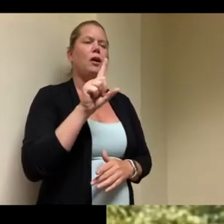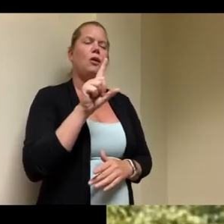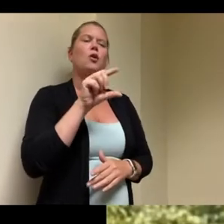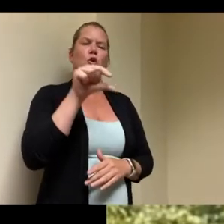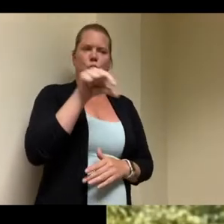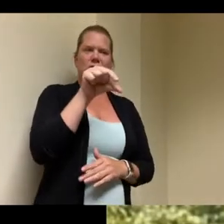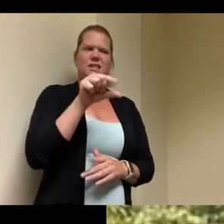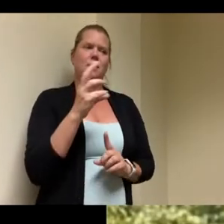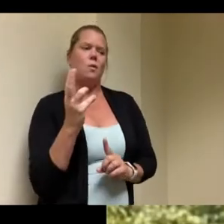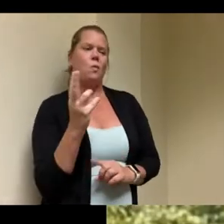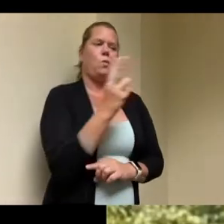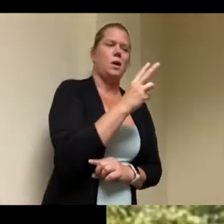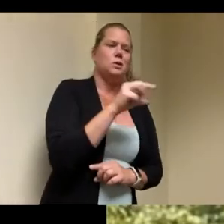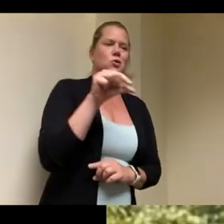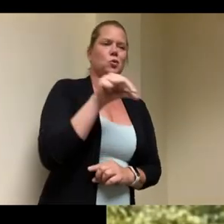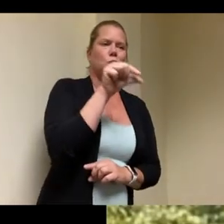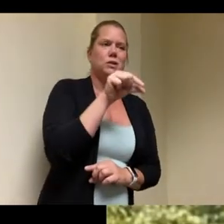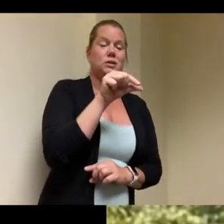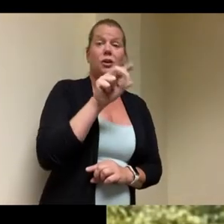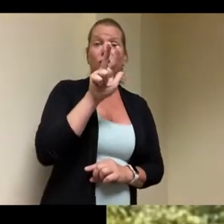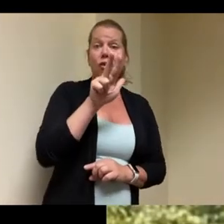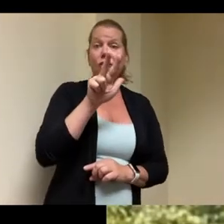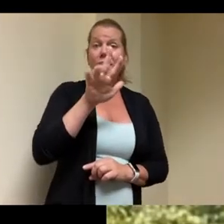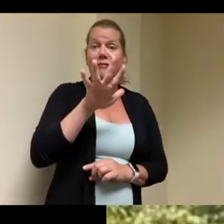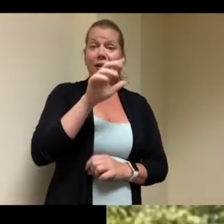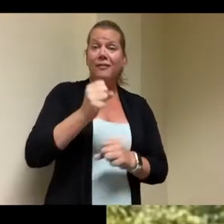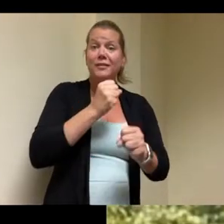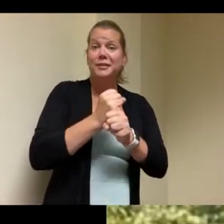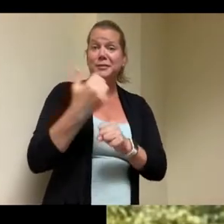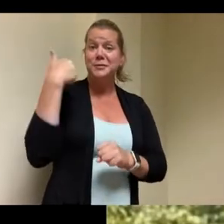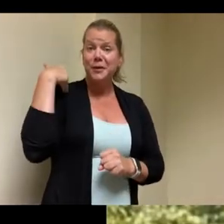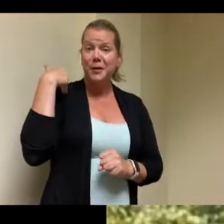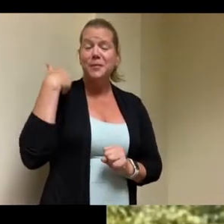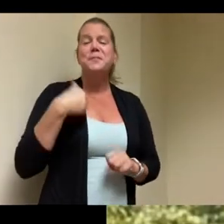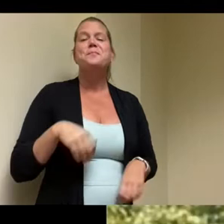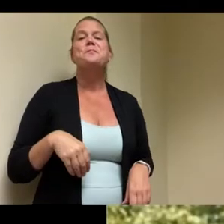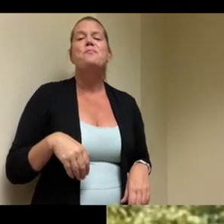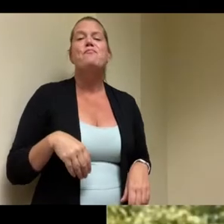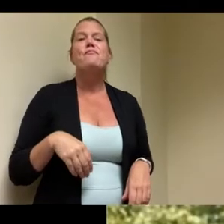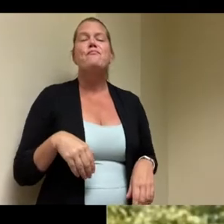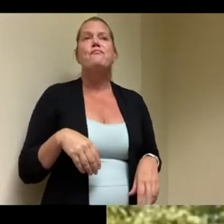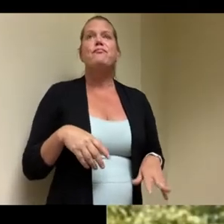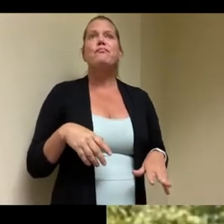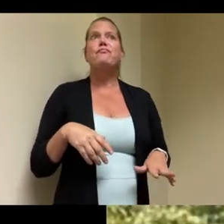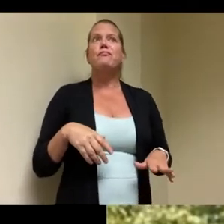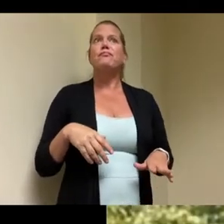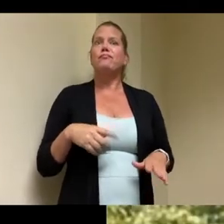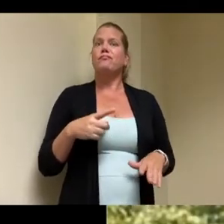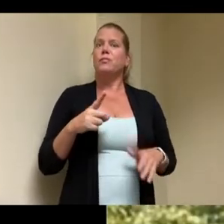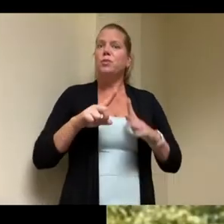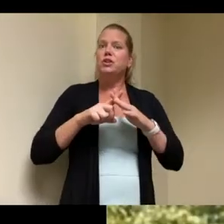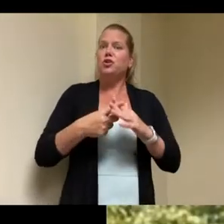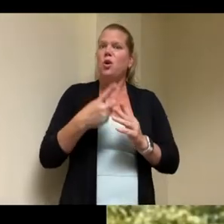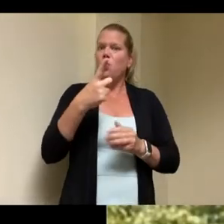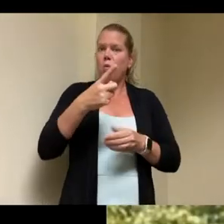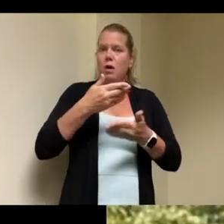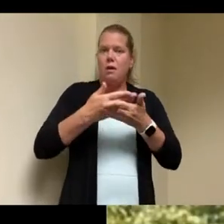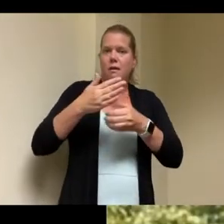35 years ago and uh again started in just one neighborhood and we've actually expanded our services